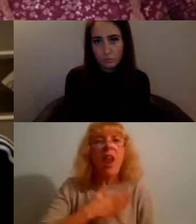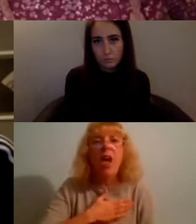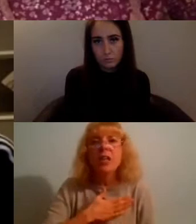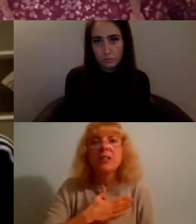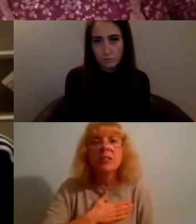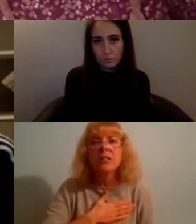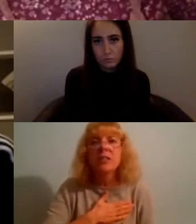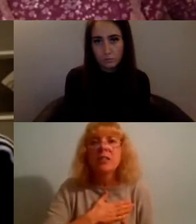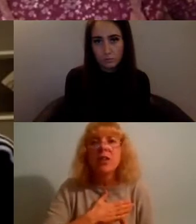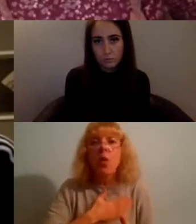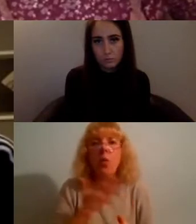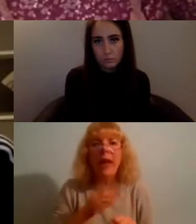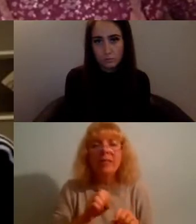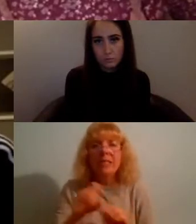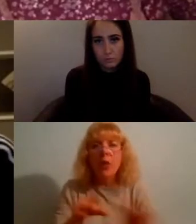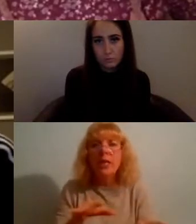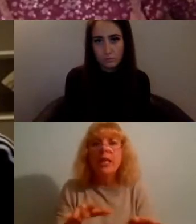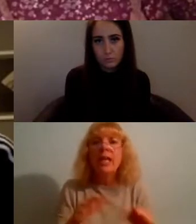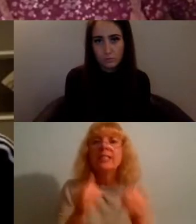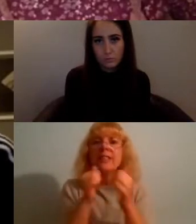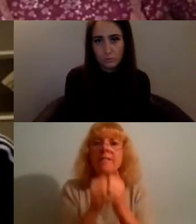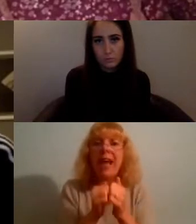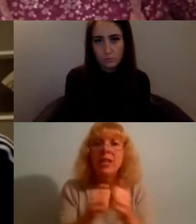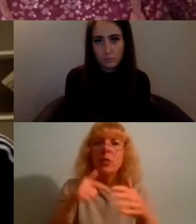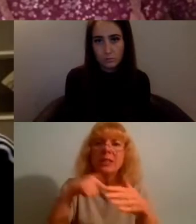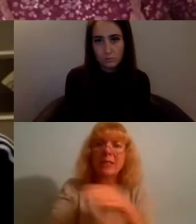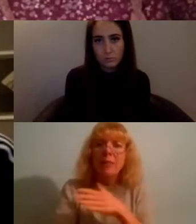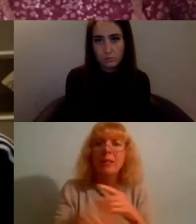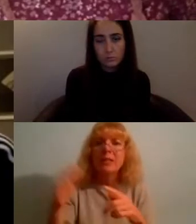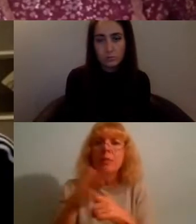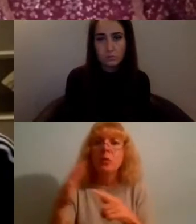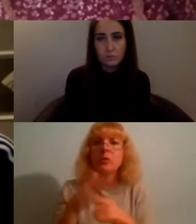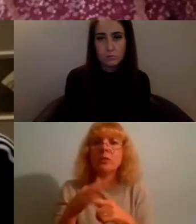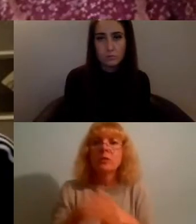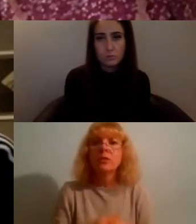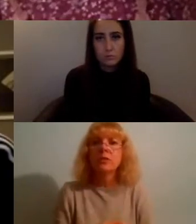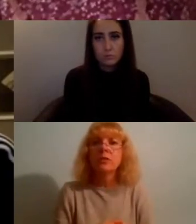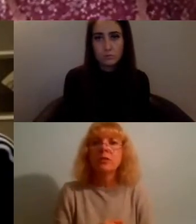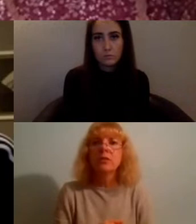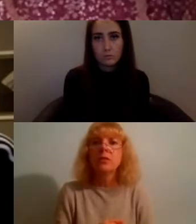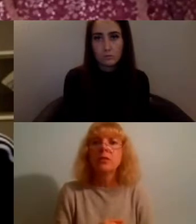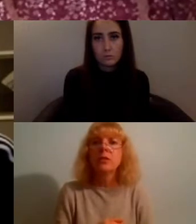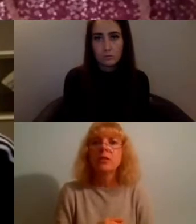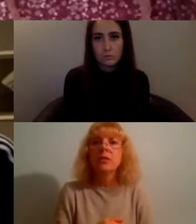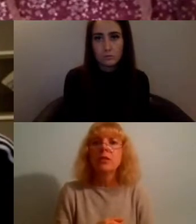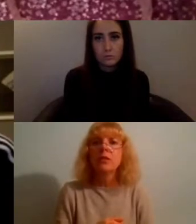saying it's more about the value and the depth of it so just trying to like not set too big